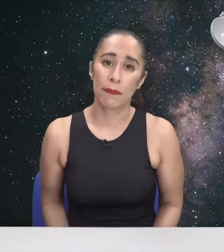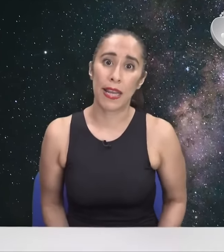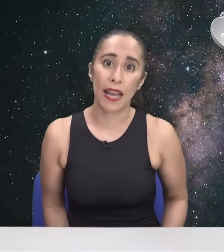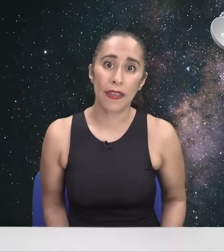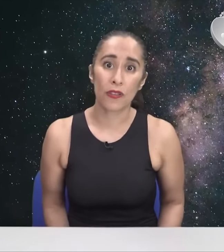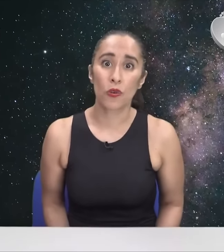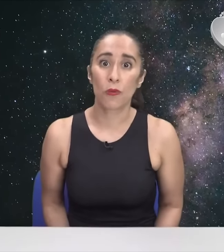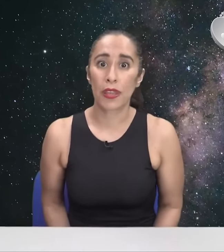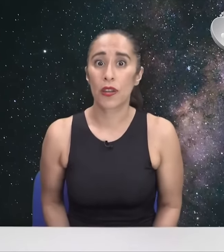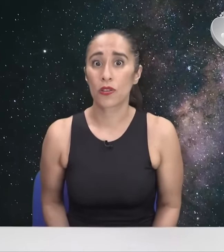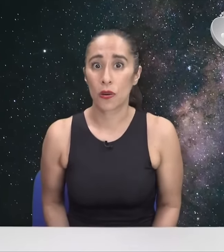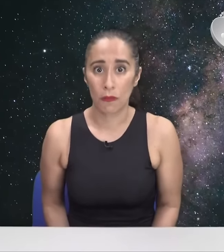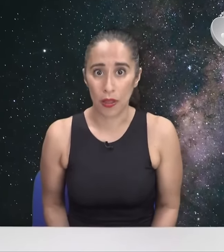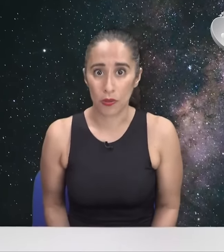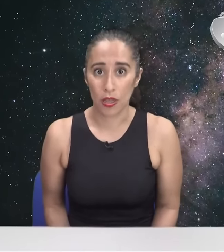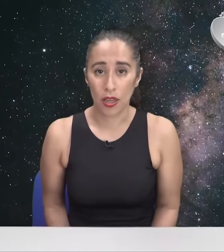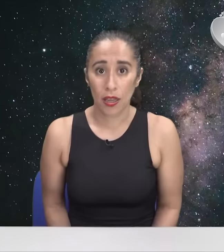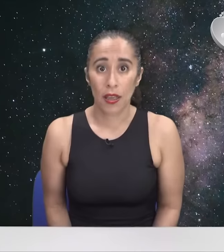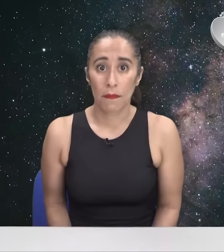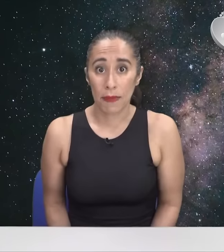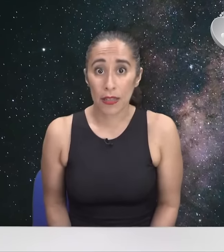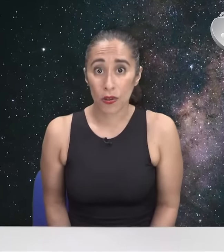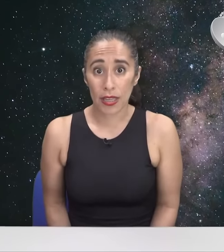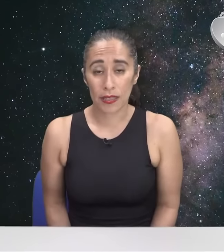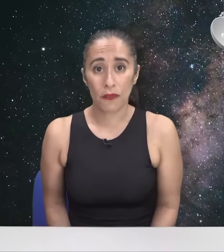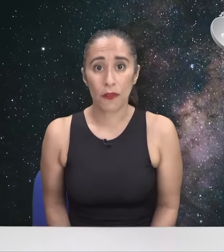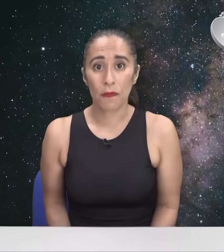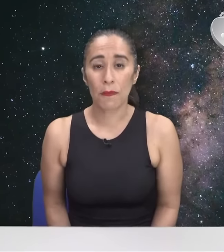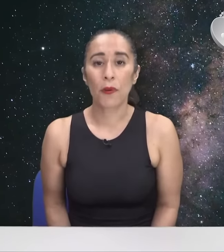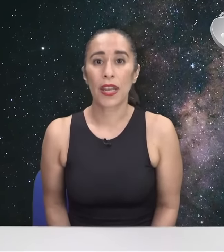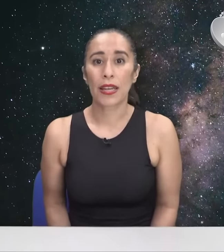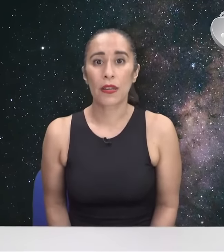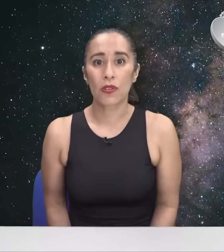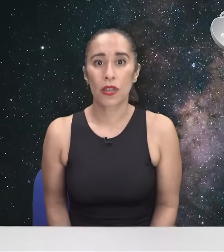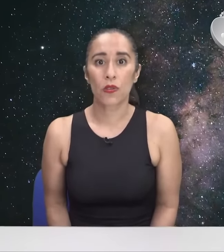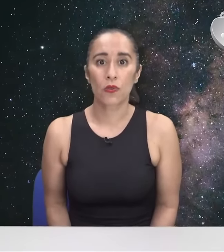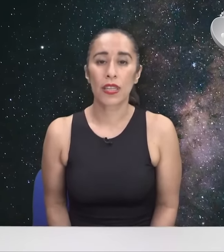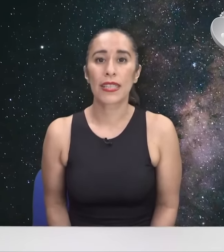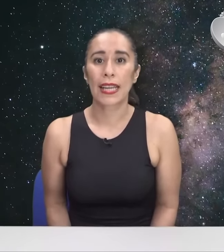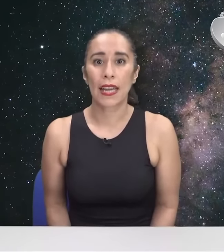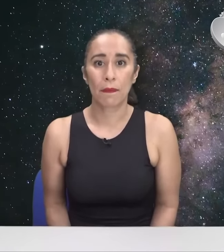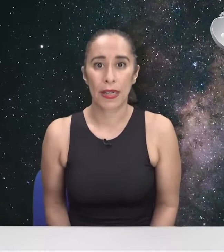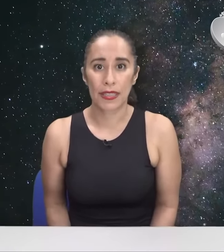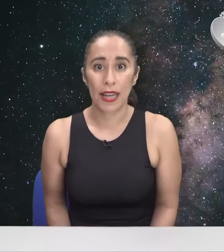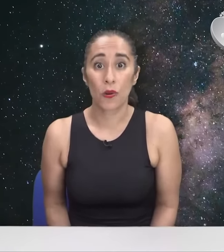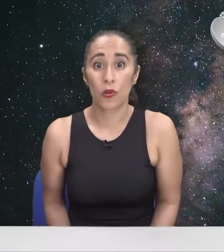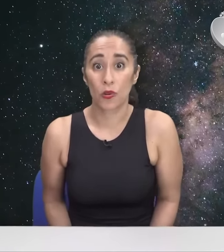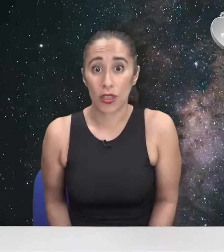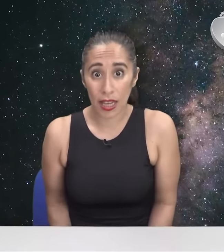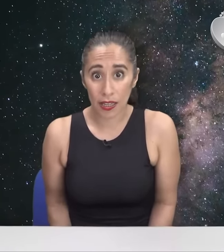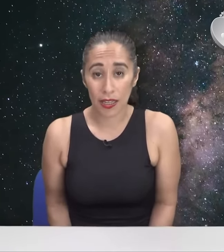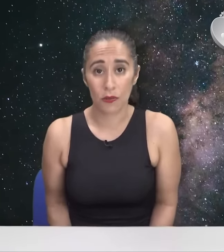veiled films or tinted glass. Seeing it in this way could cause partial or total blindness in